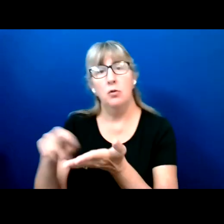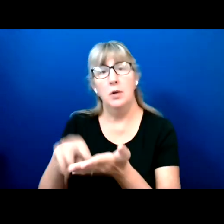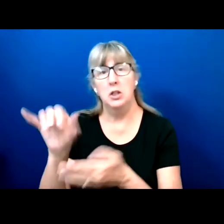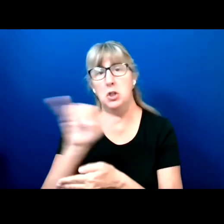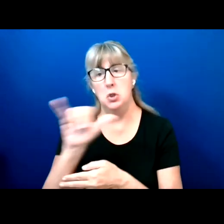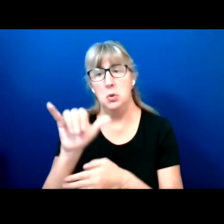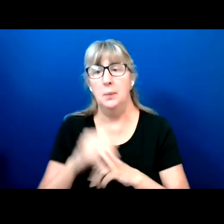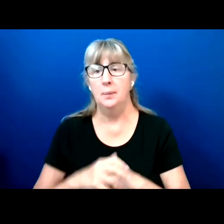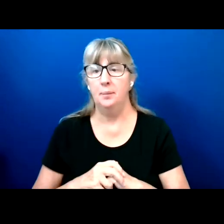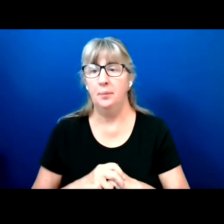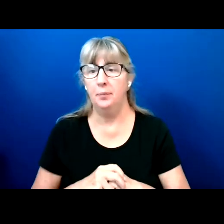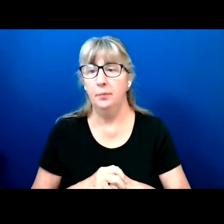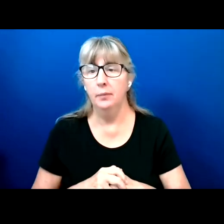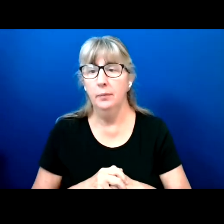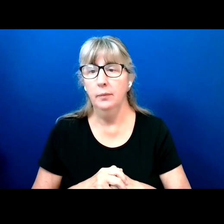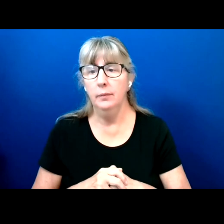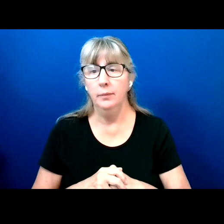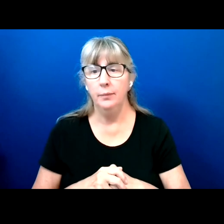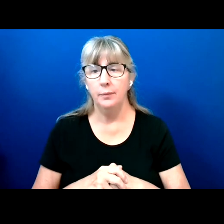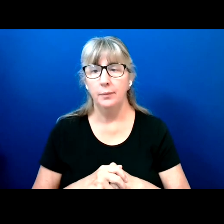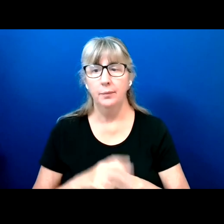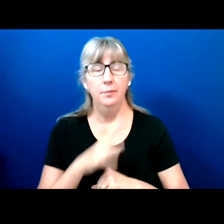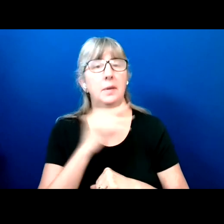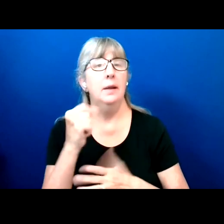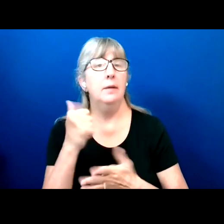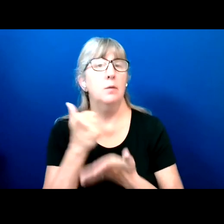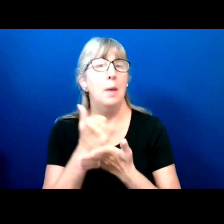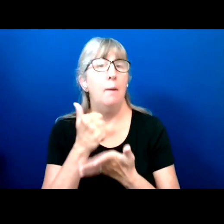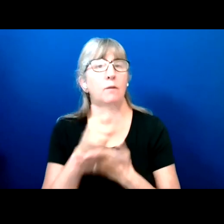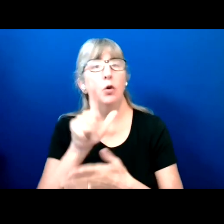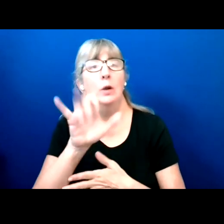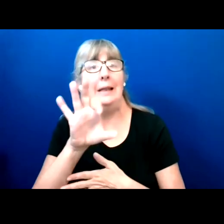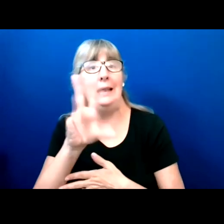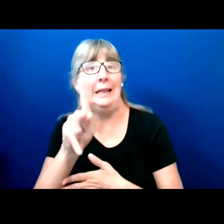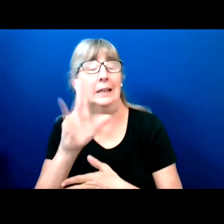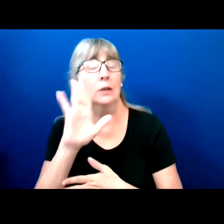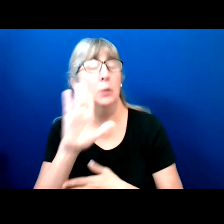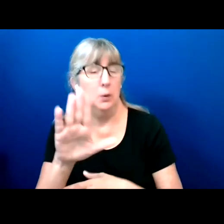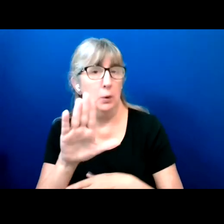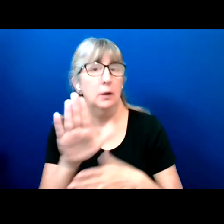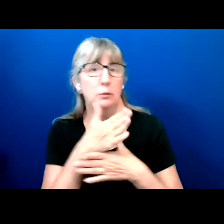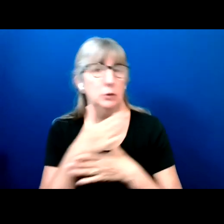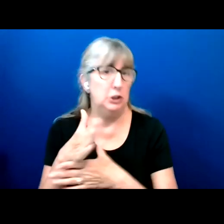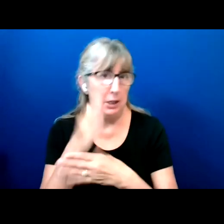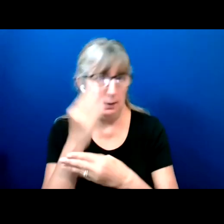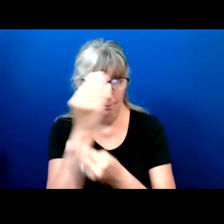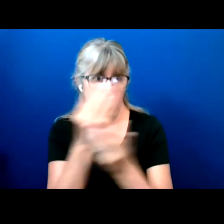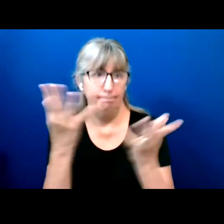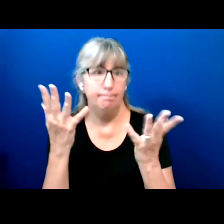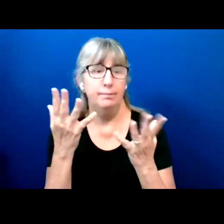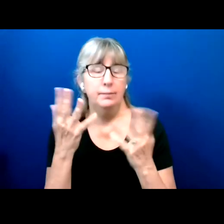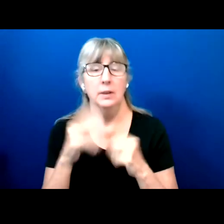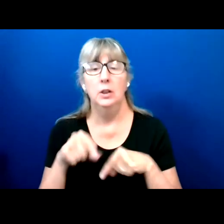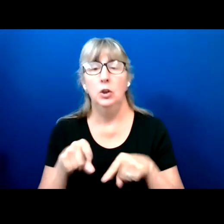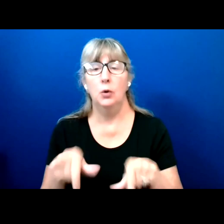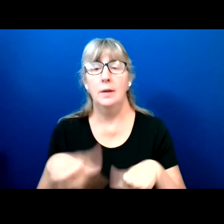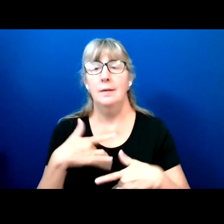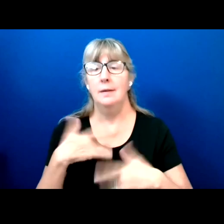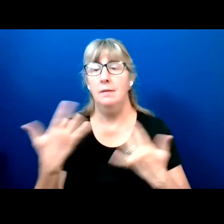We also have couple of helpful links we will be sharing during the event now and in the